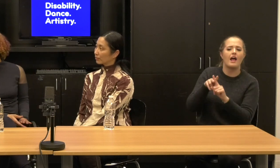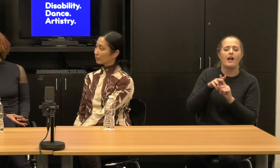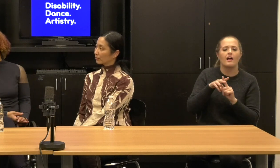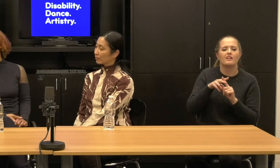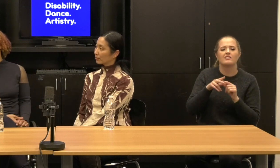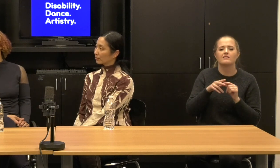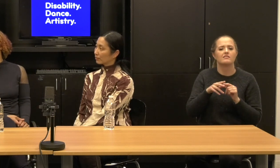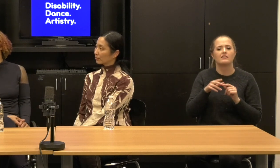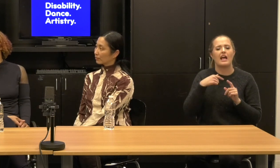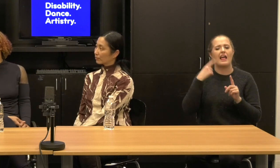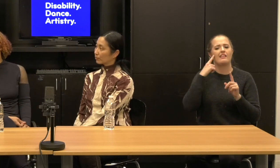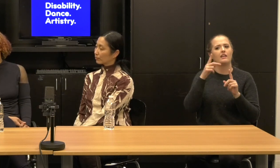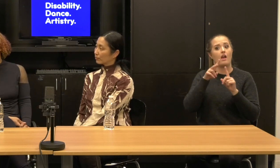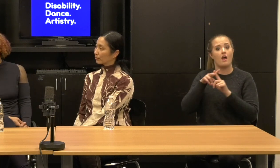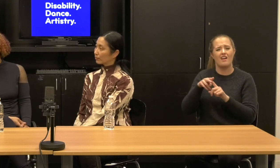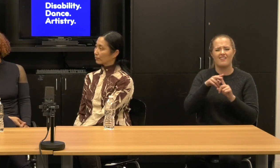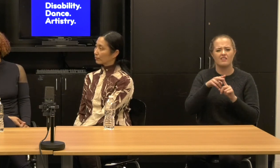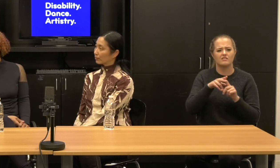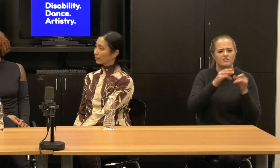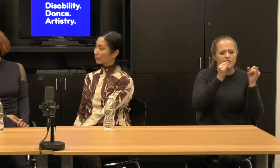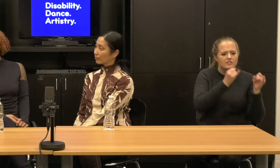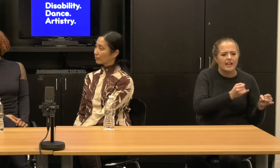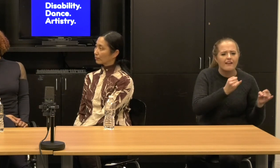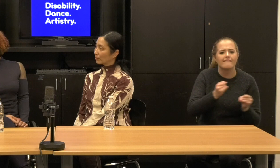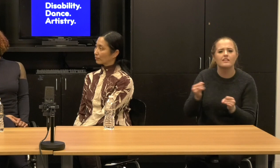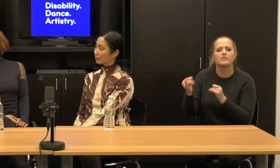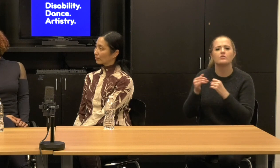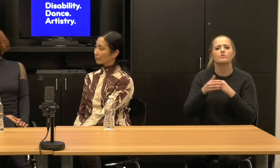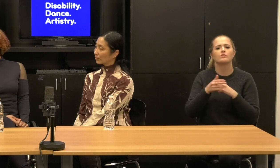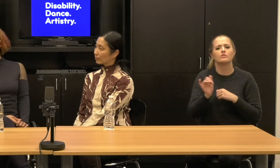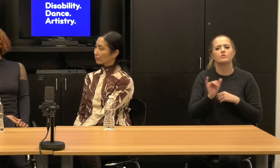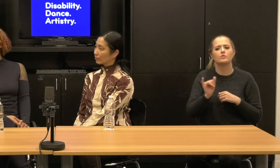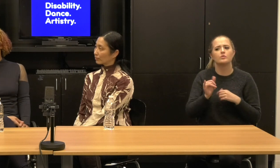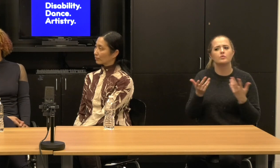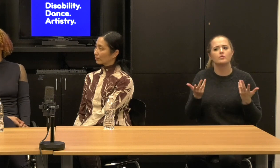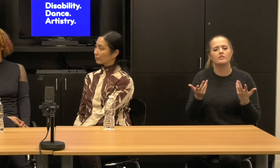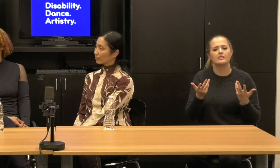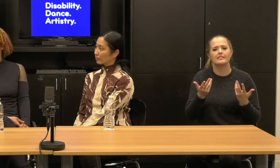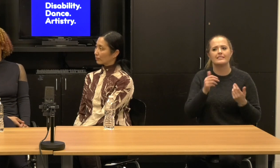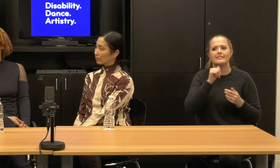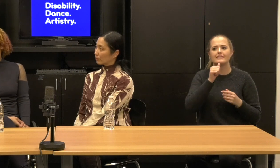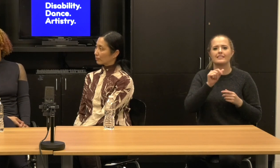very large word like that can encompass so much that isn't already named as disability.